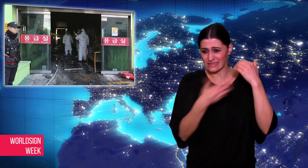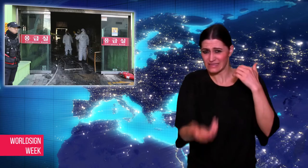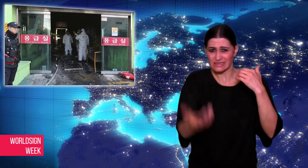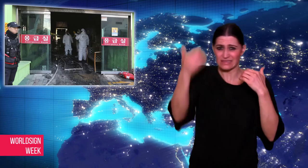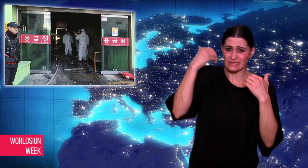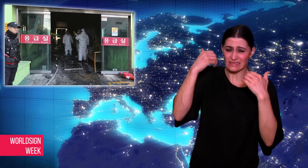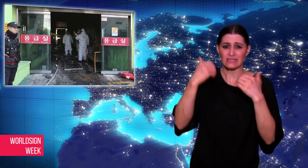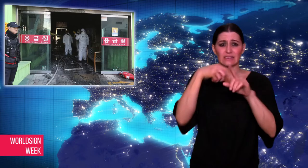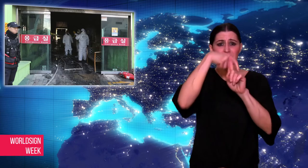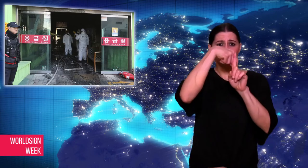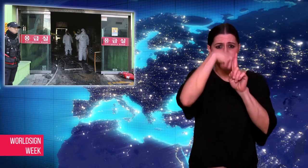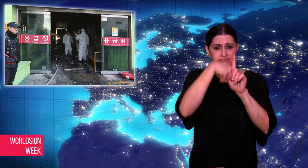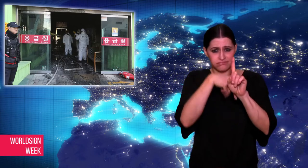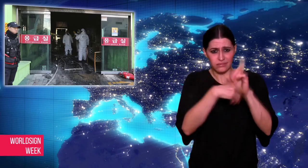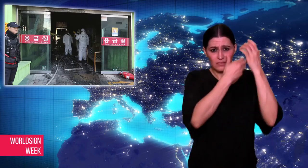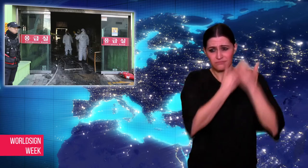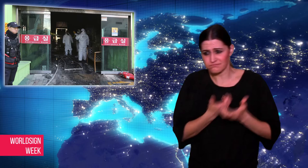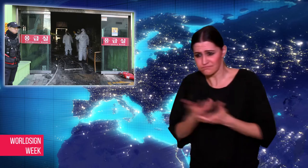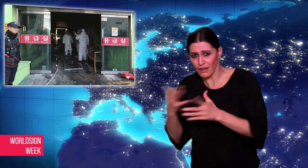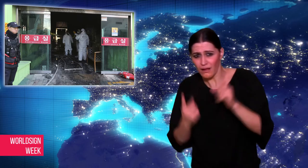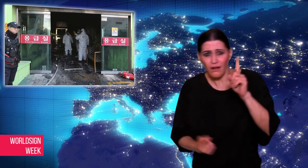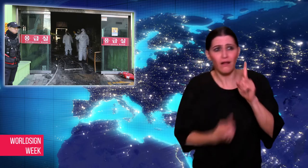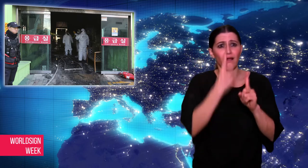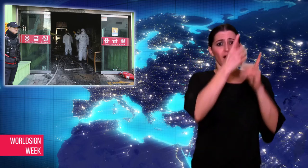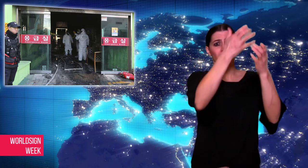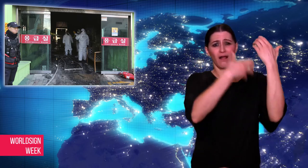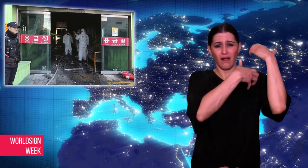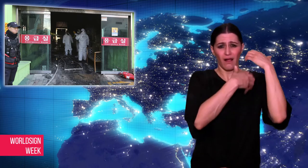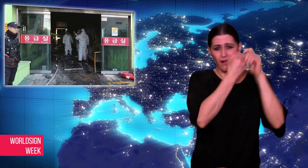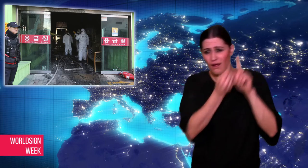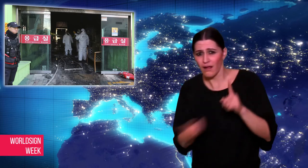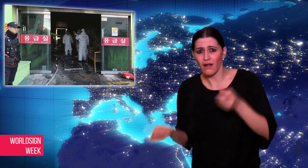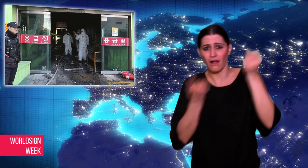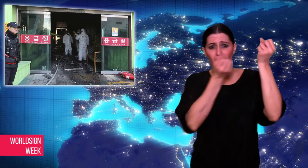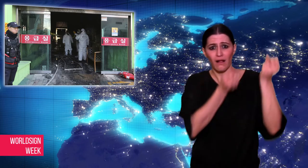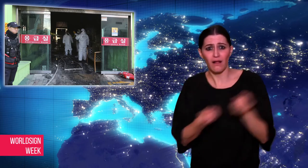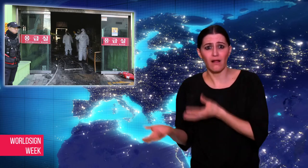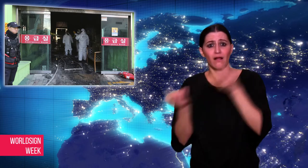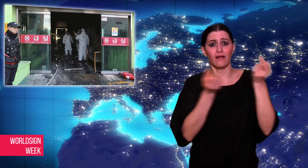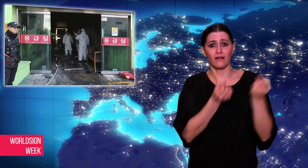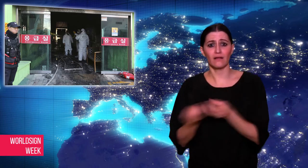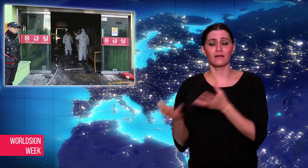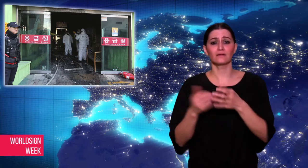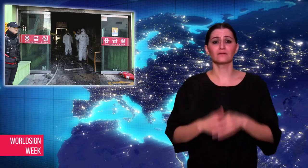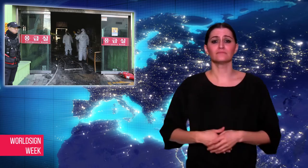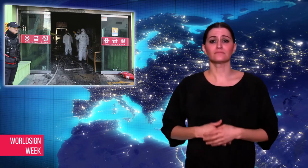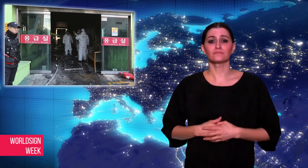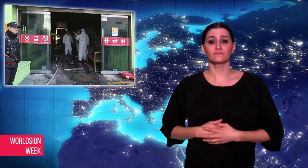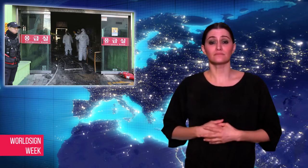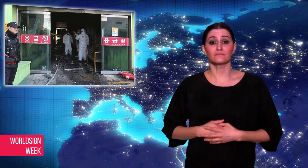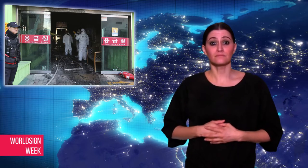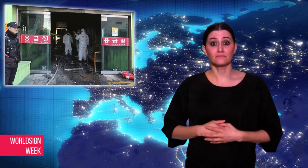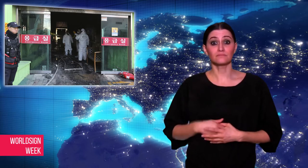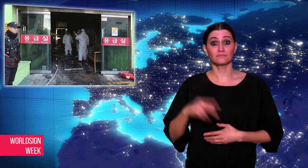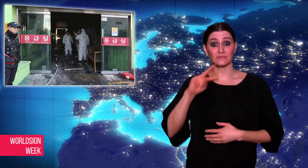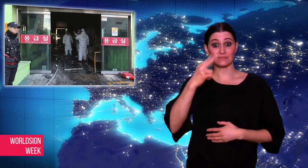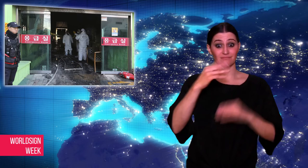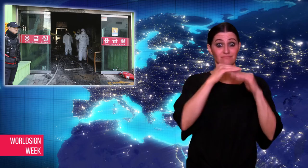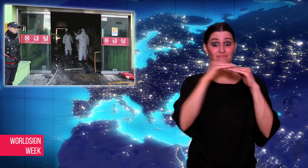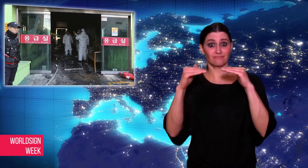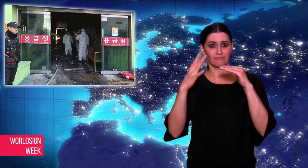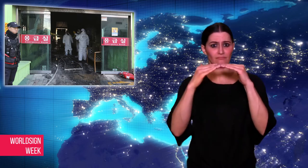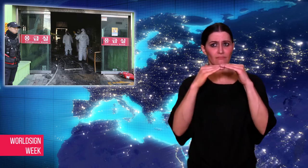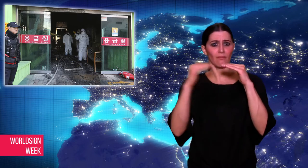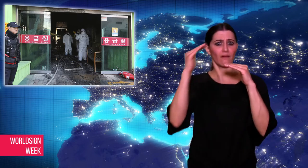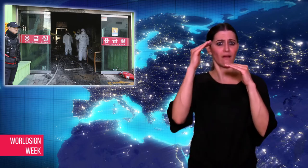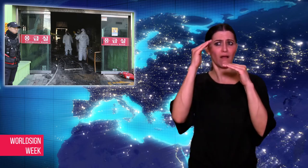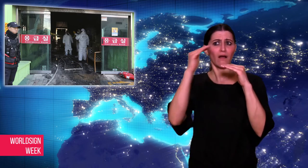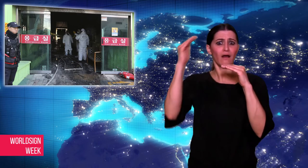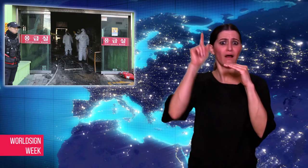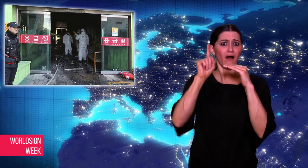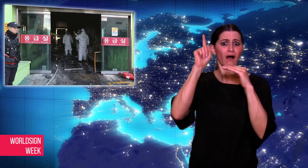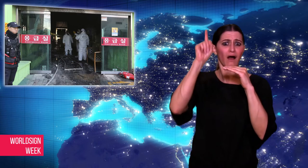backs down ladders, tied bed sheets